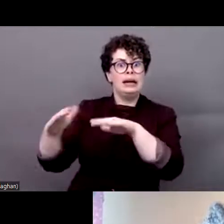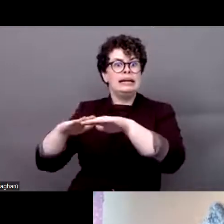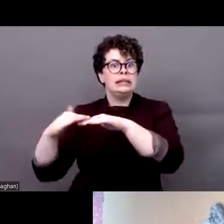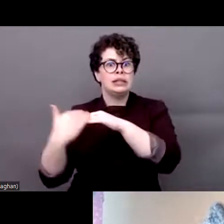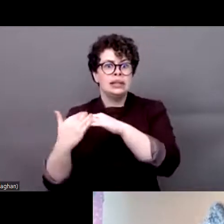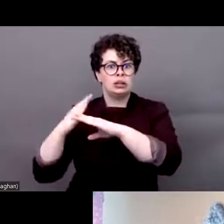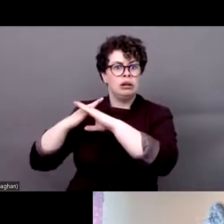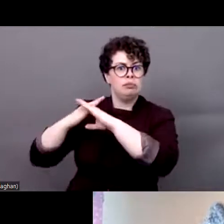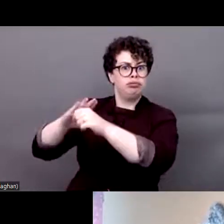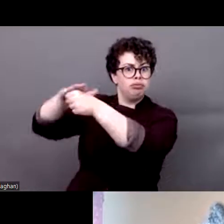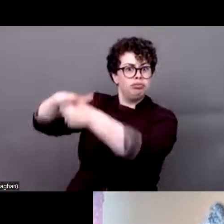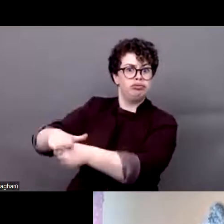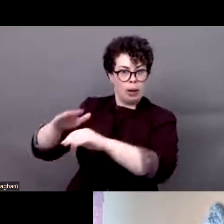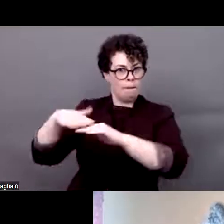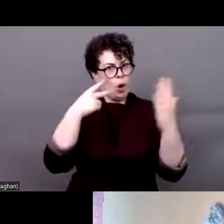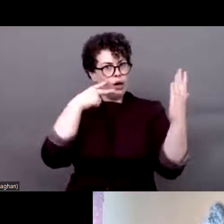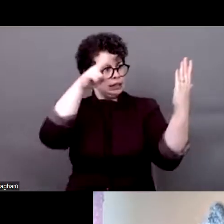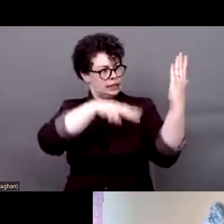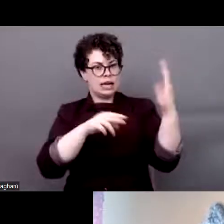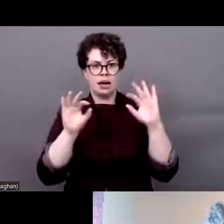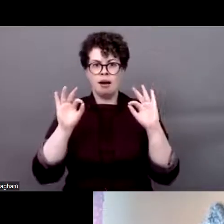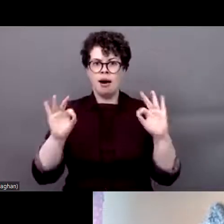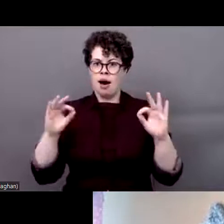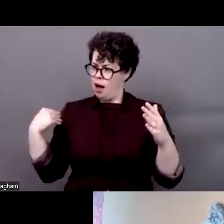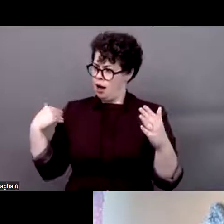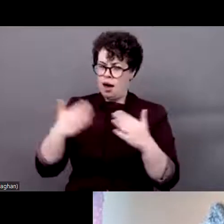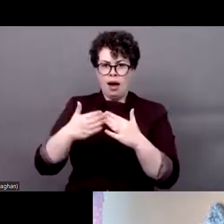seeing that the importance of a coordinated approach to promoting the